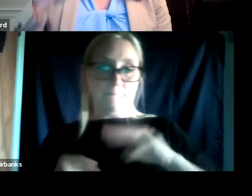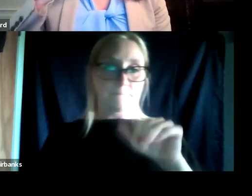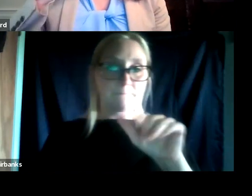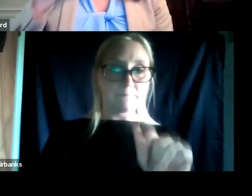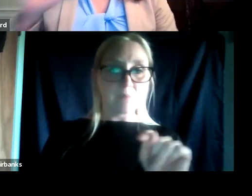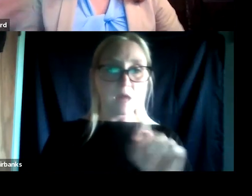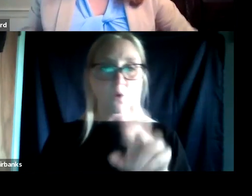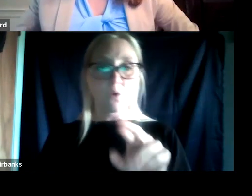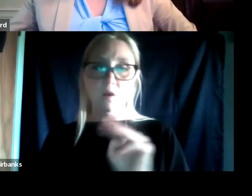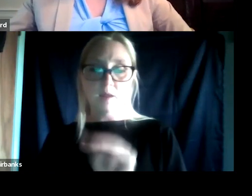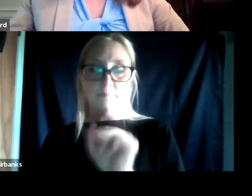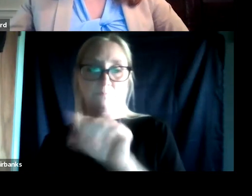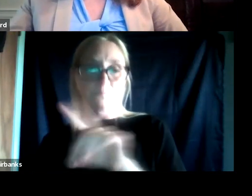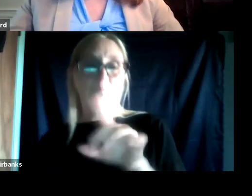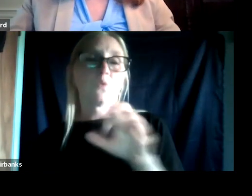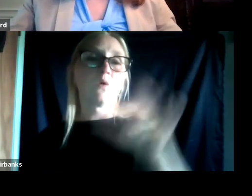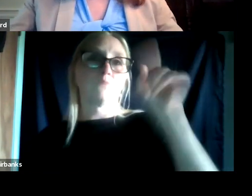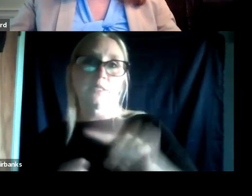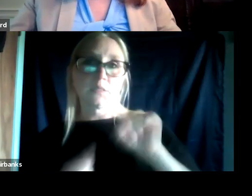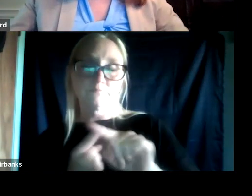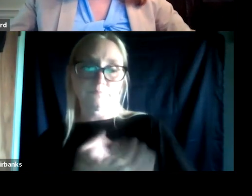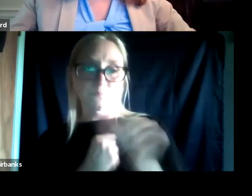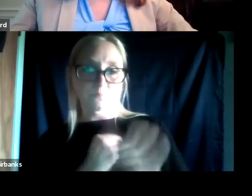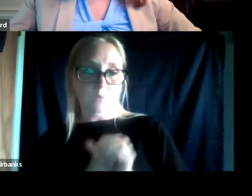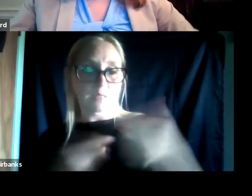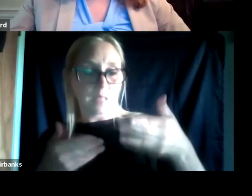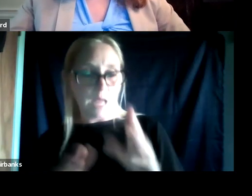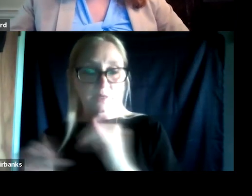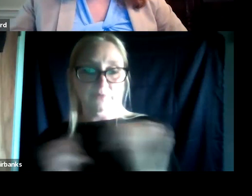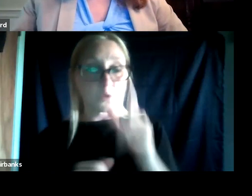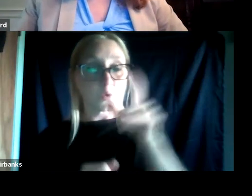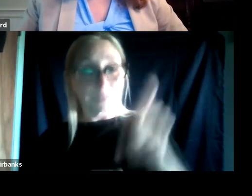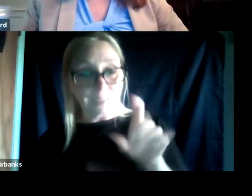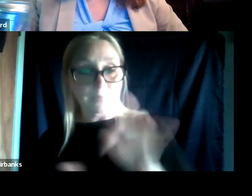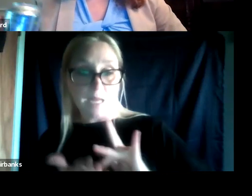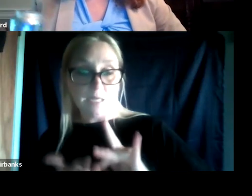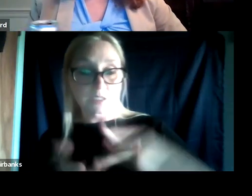you know, harm reduction model is allowing individuals who need medication to still engage in the full treatment component.